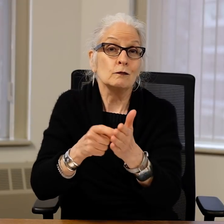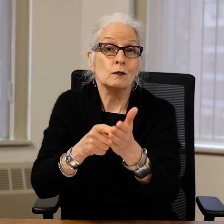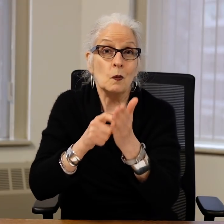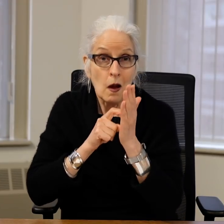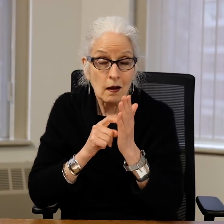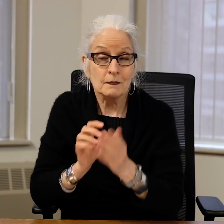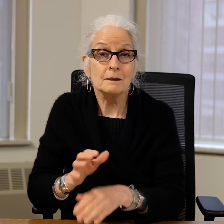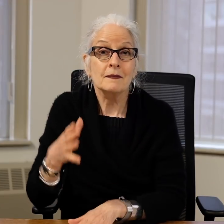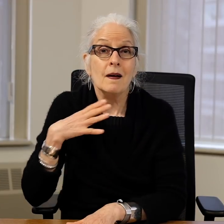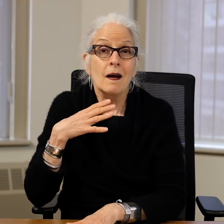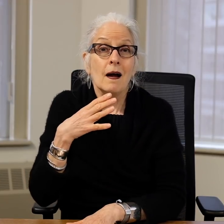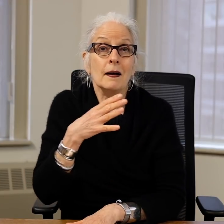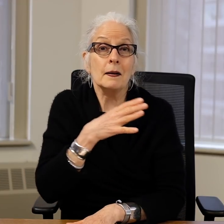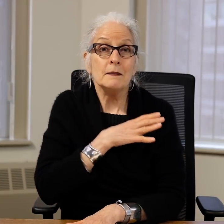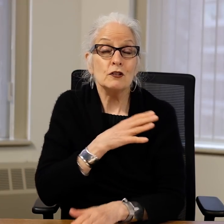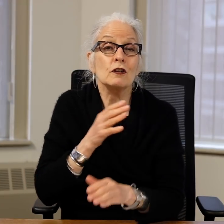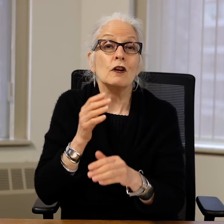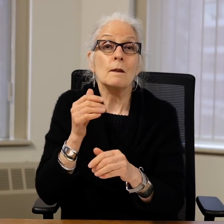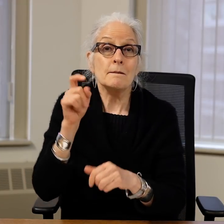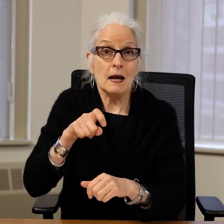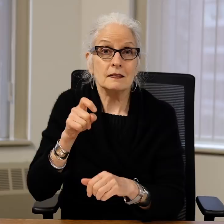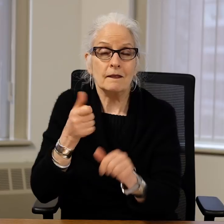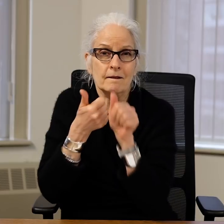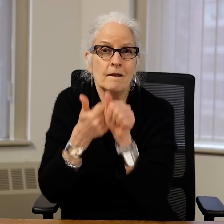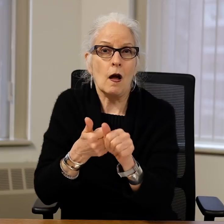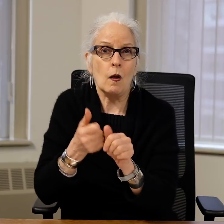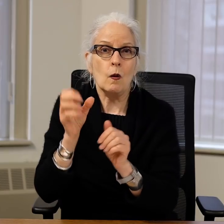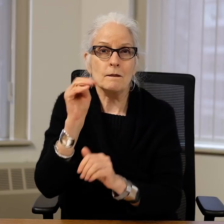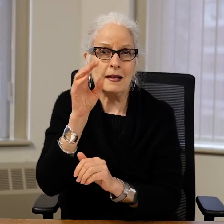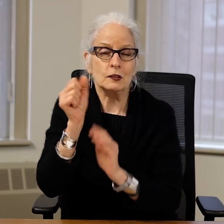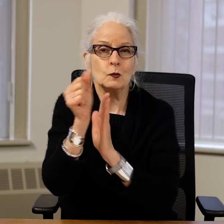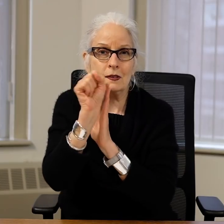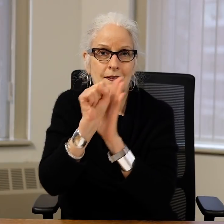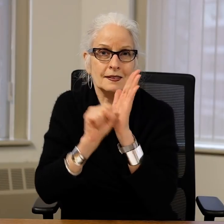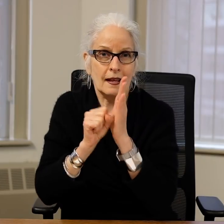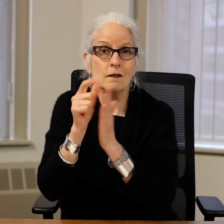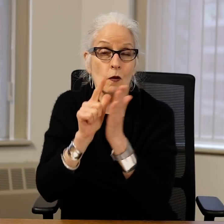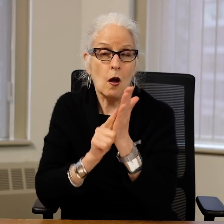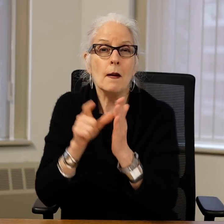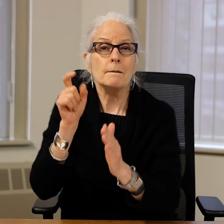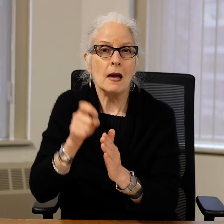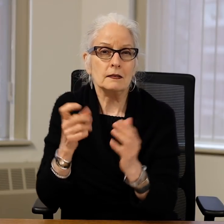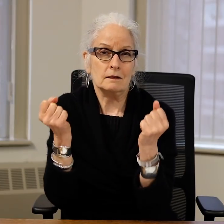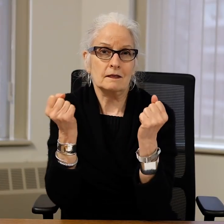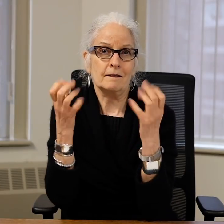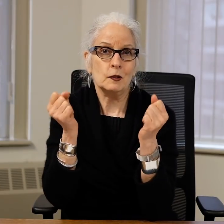In addition we must adhere to the Massachusetts State Law requiring the individual be fluent